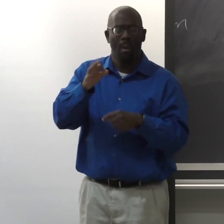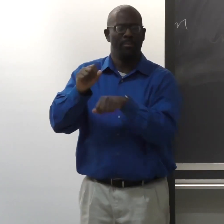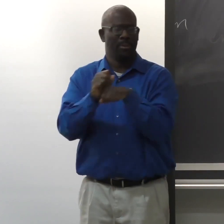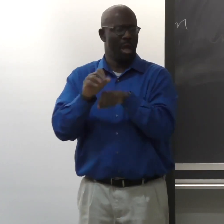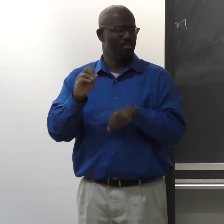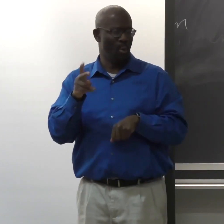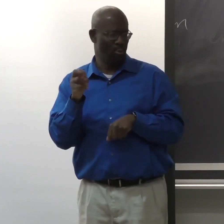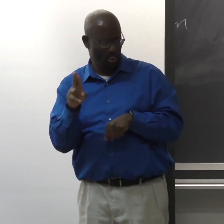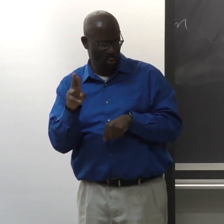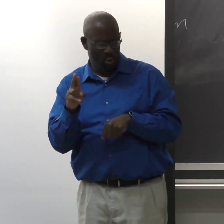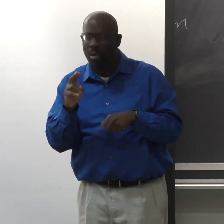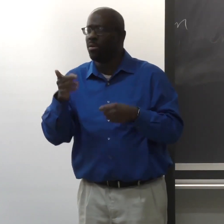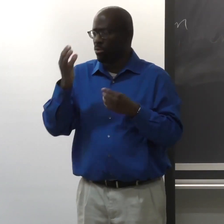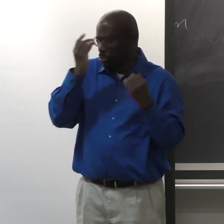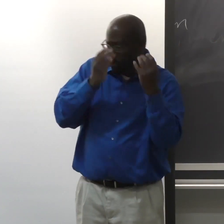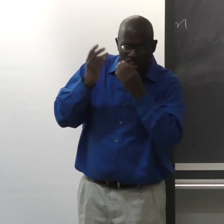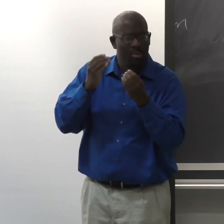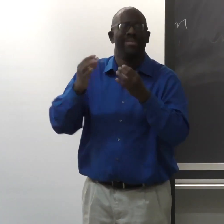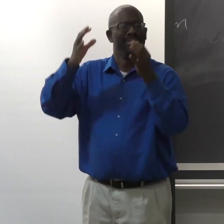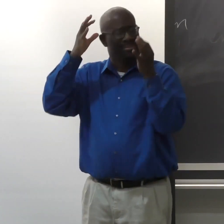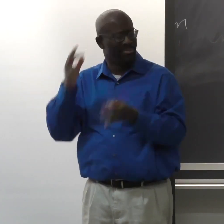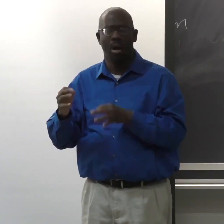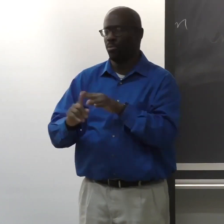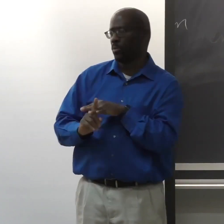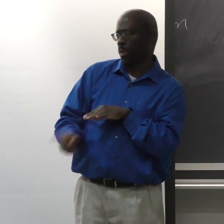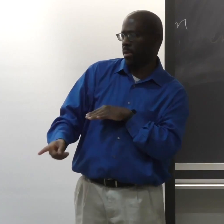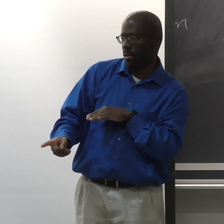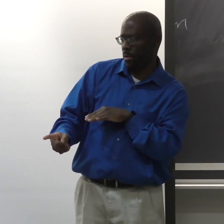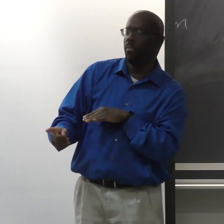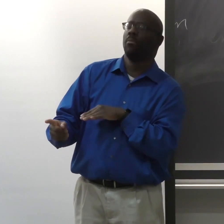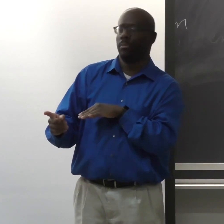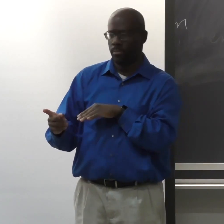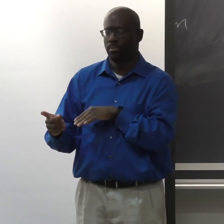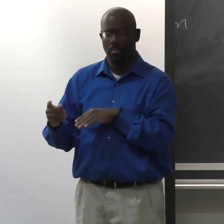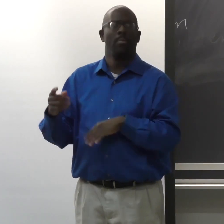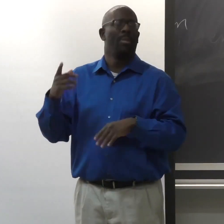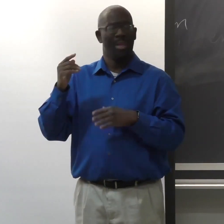and the torture and experience the particular individual experienced from the slave owner.